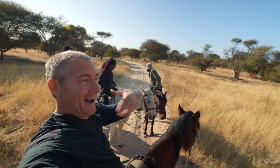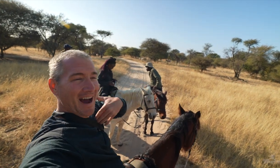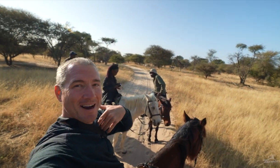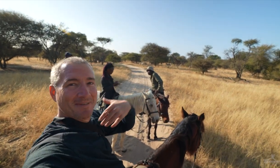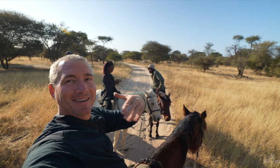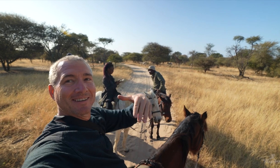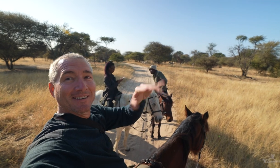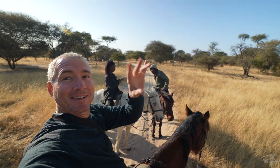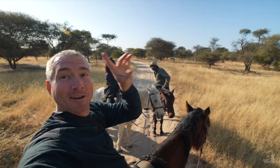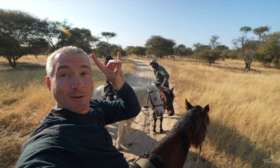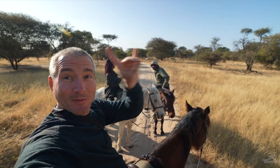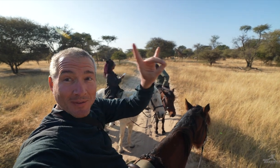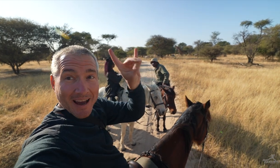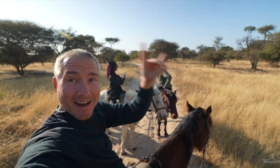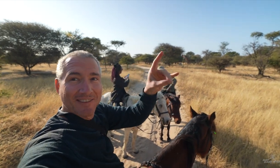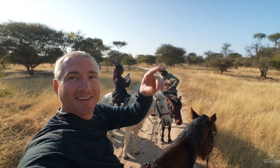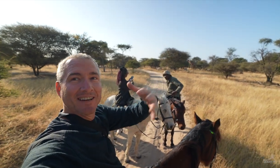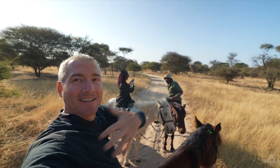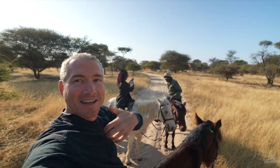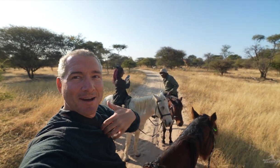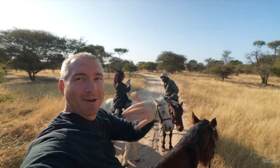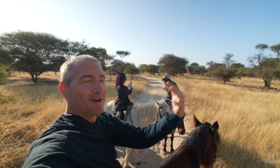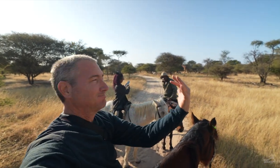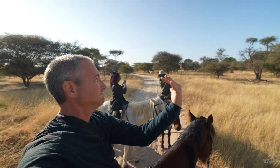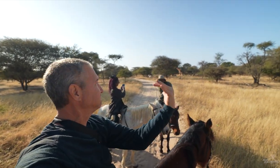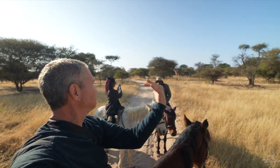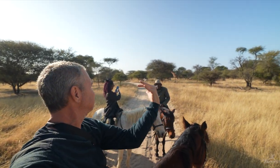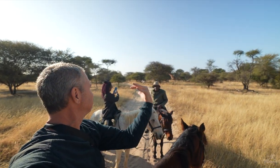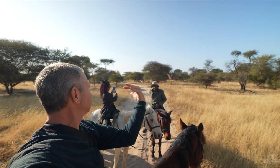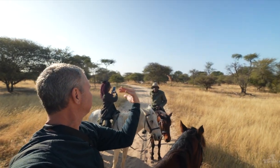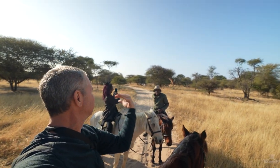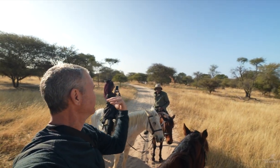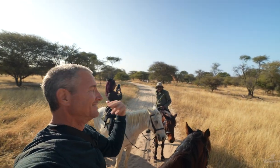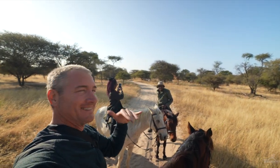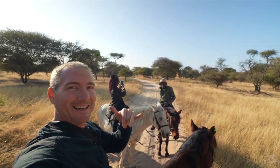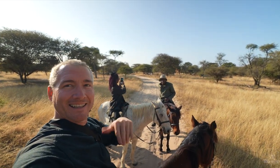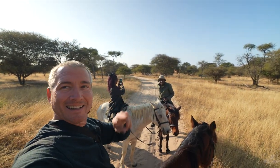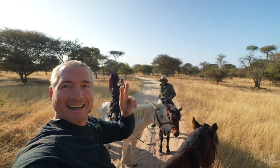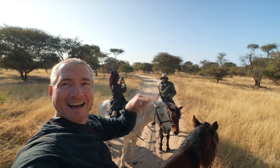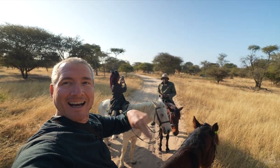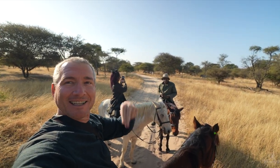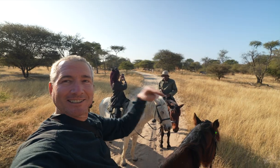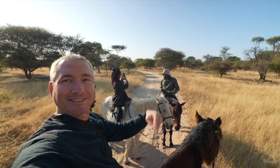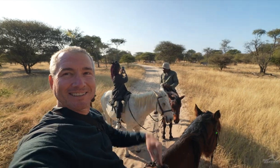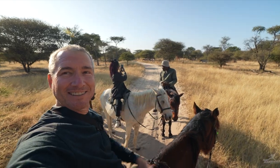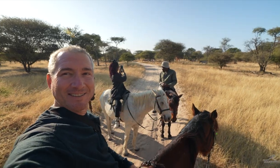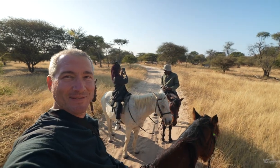The giraffes and zebras are crossing the road. That’s nature!